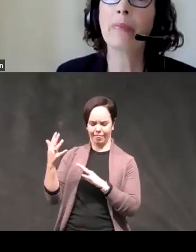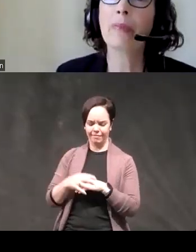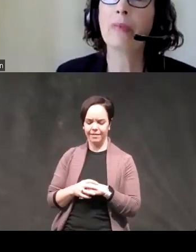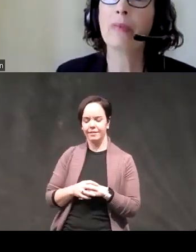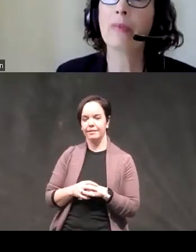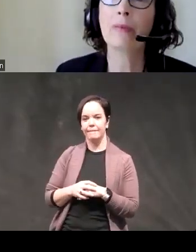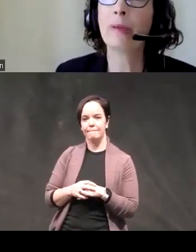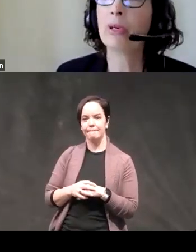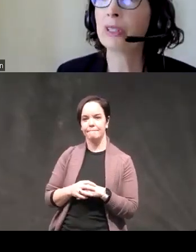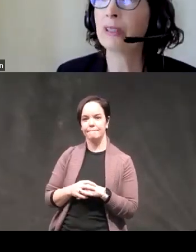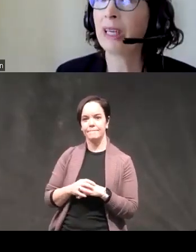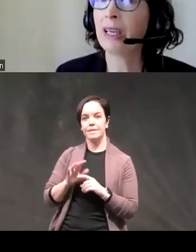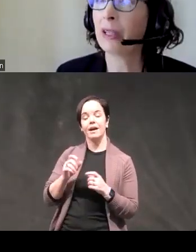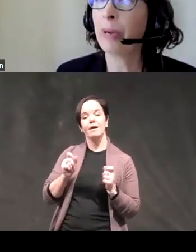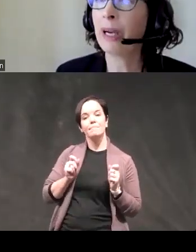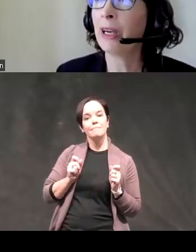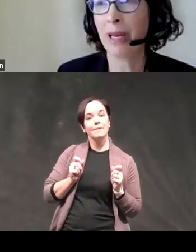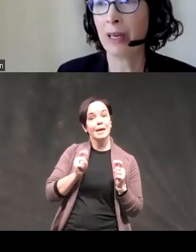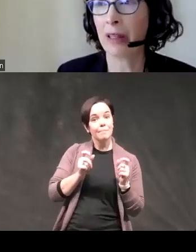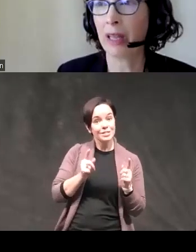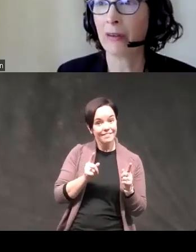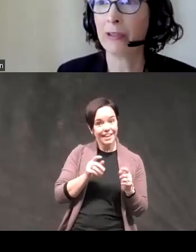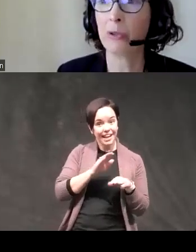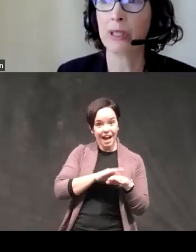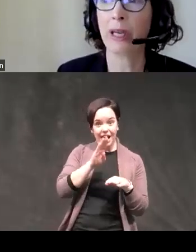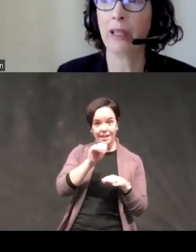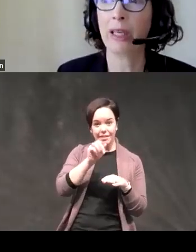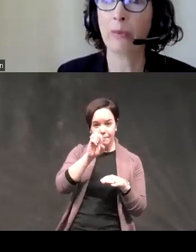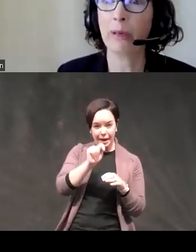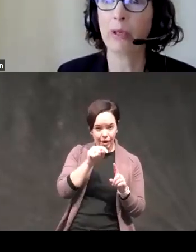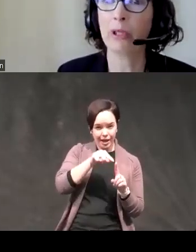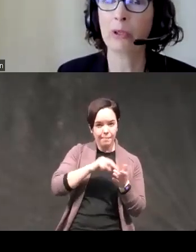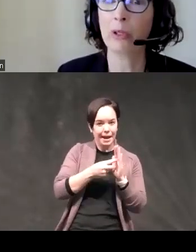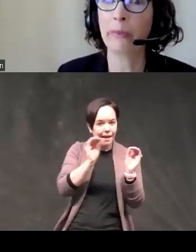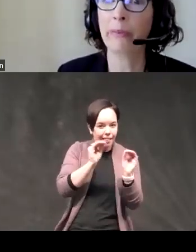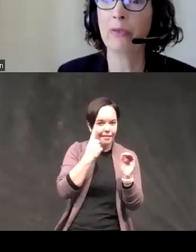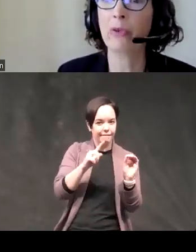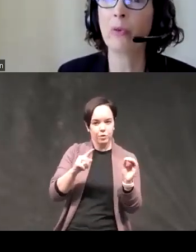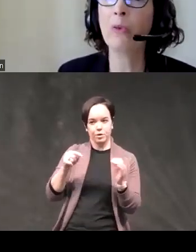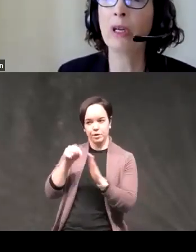um impulsivity on the Barrett meant nothing for suicidality and bipolar disorder so we